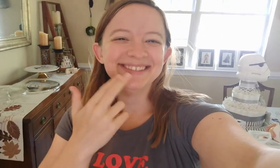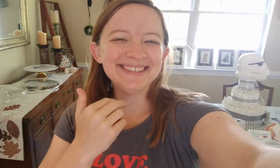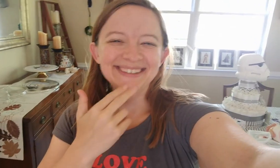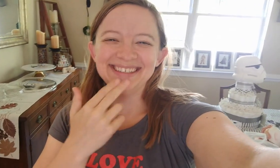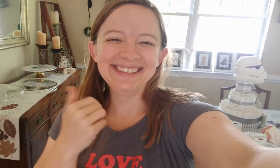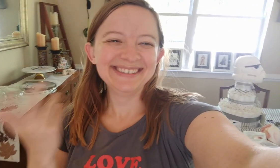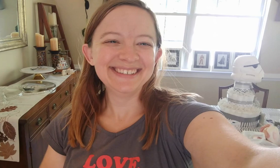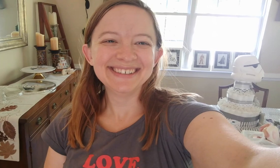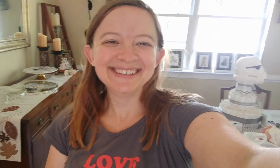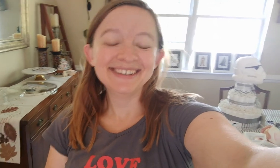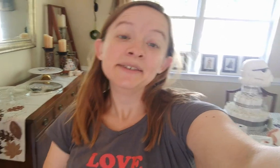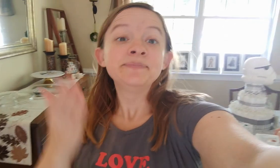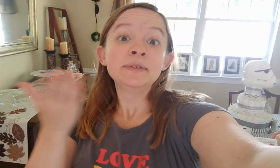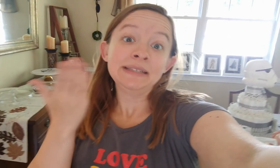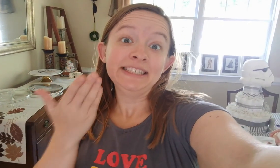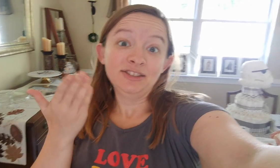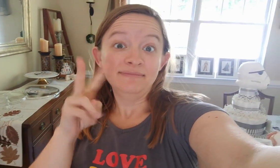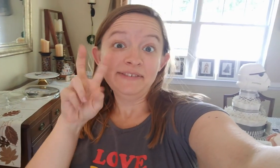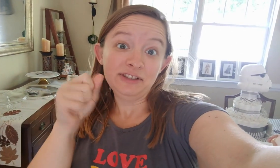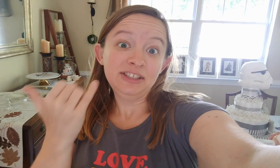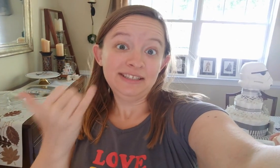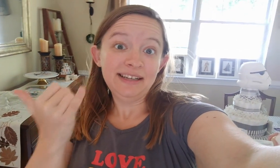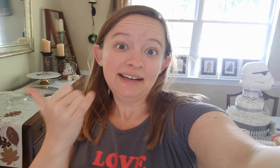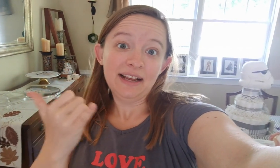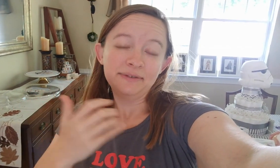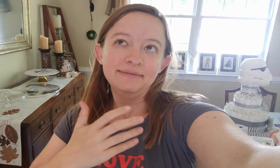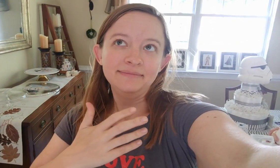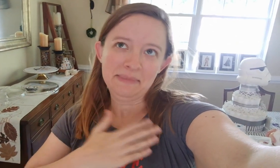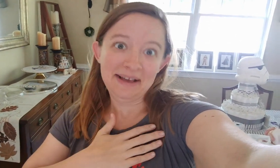Very cute! So we're here in Virginia now.